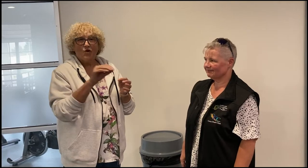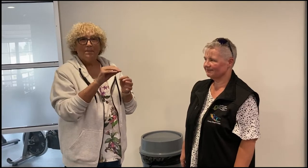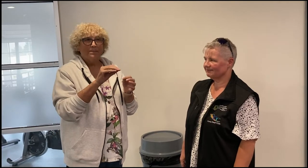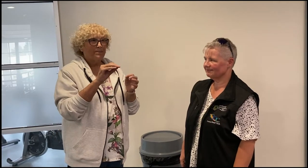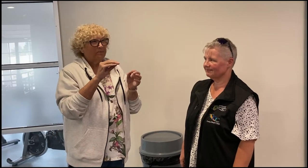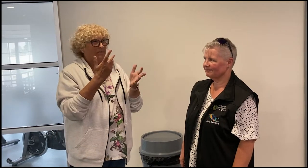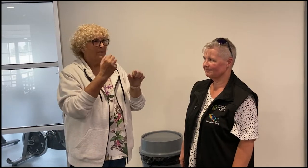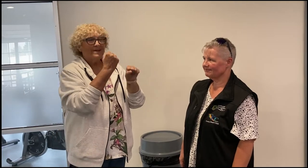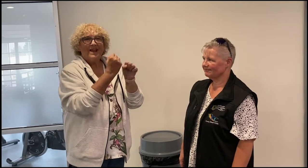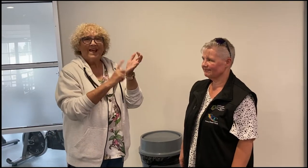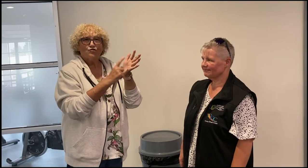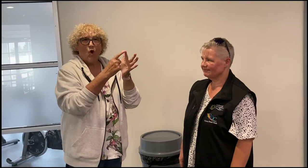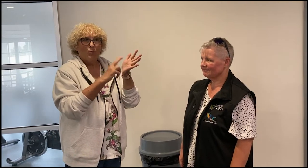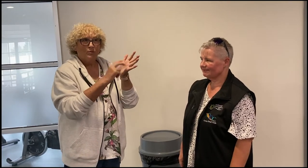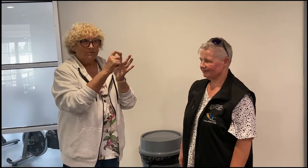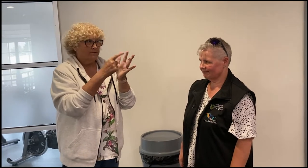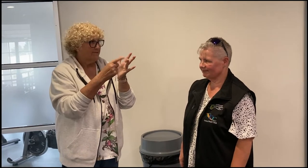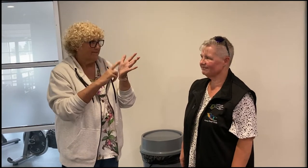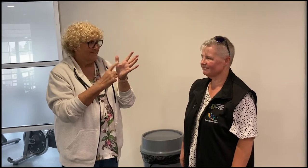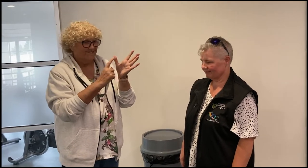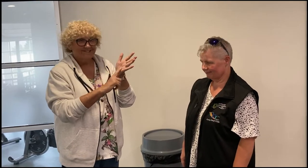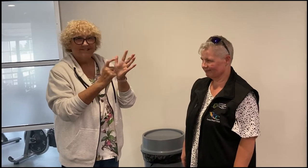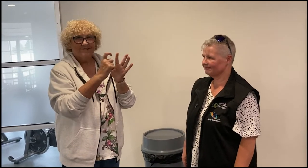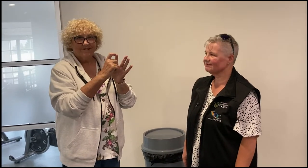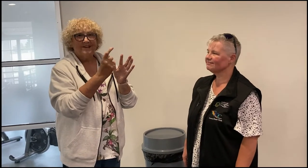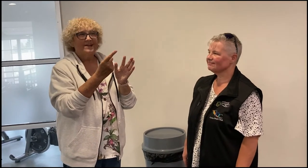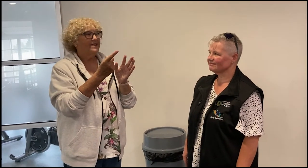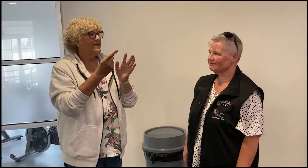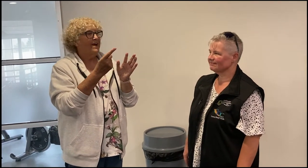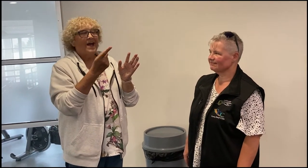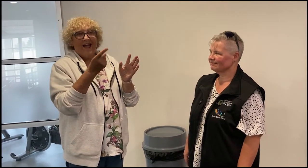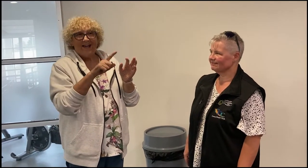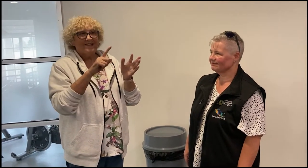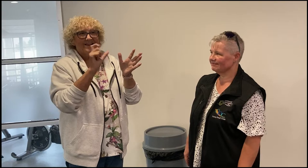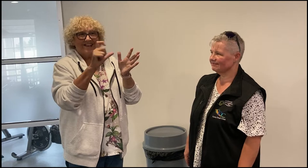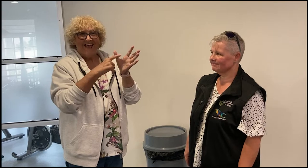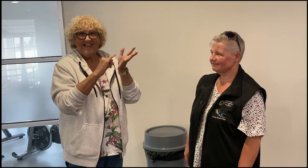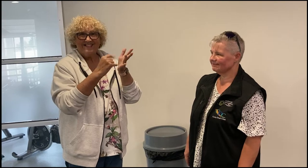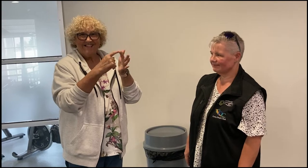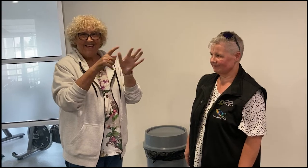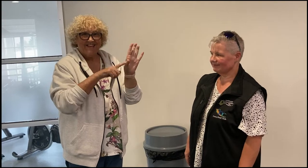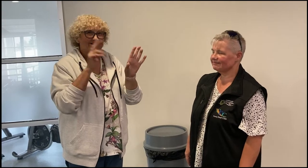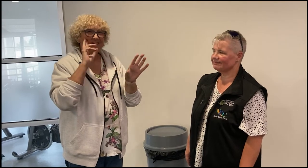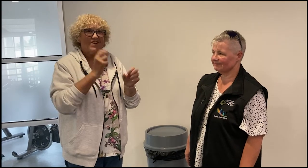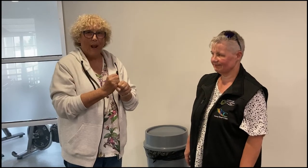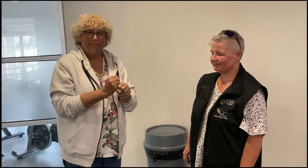from Glendonald and Casey Deaf Club